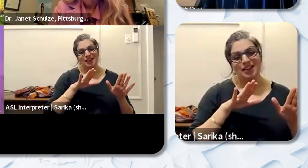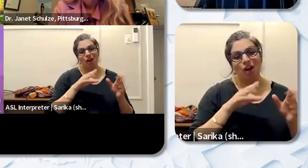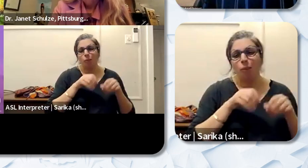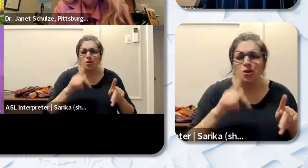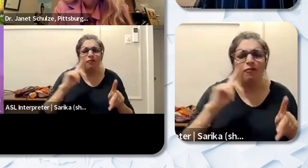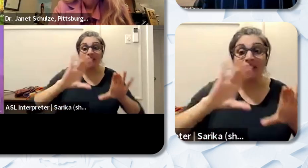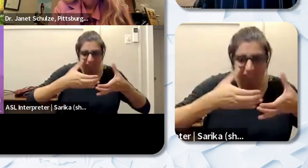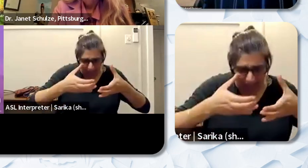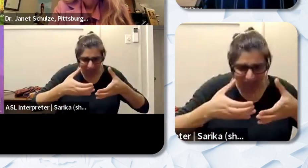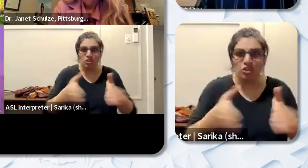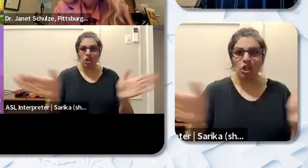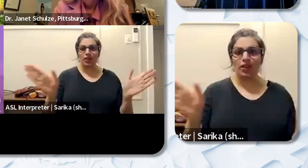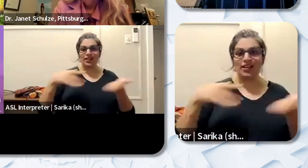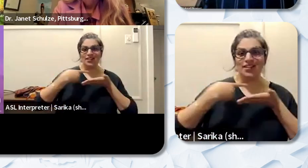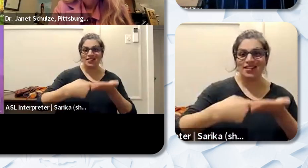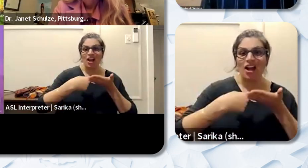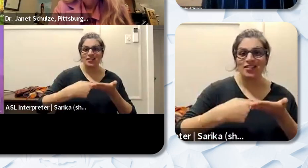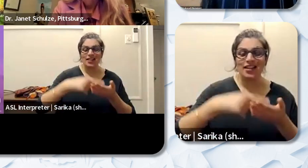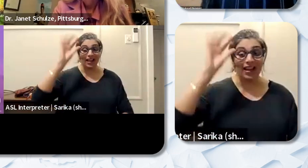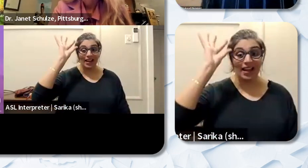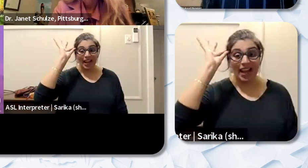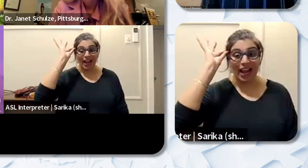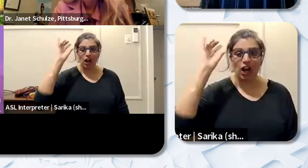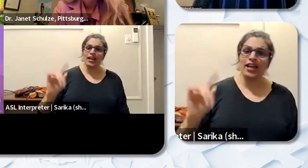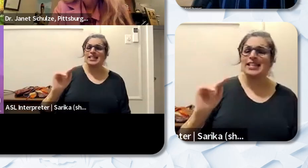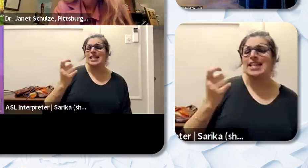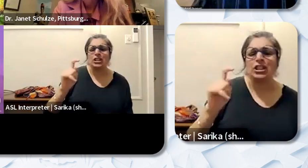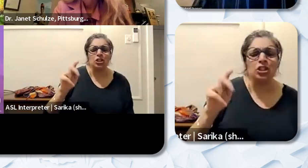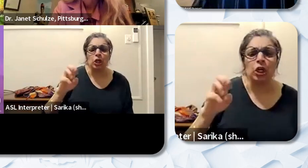general to talk about hair textures and styles that I don't think they would have been aware